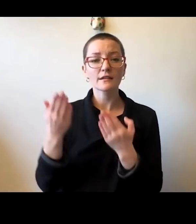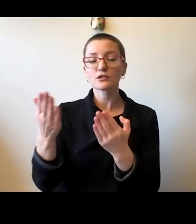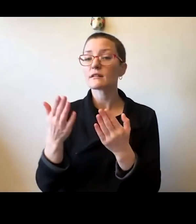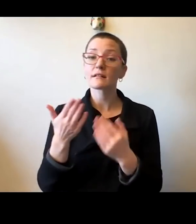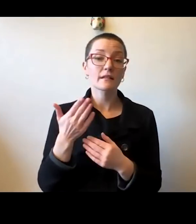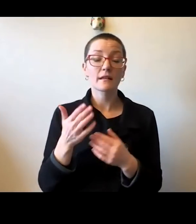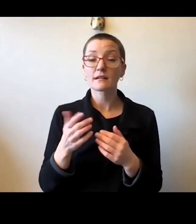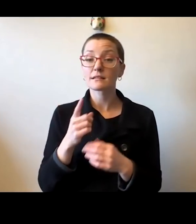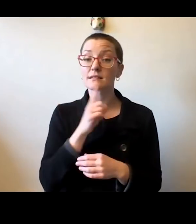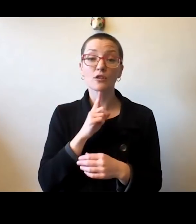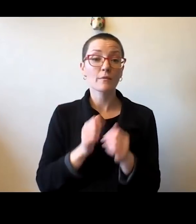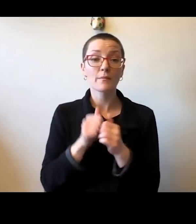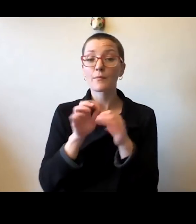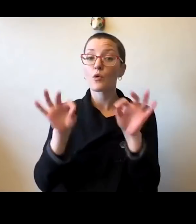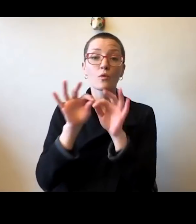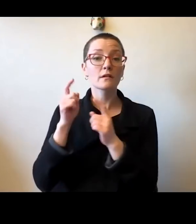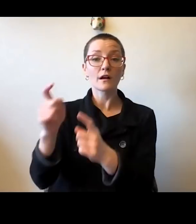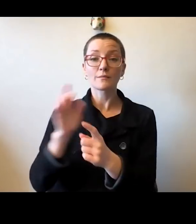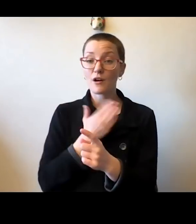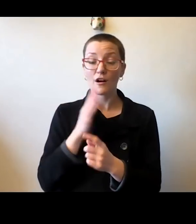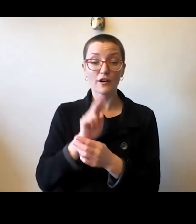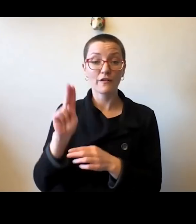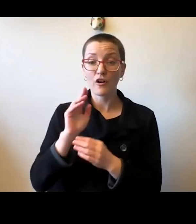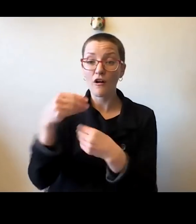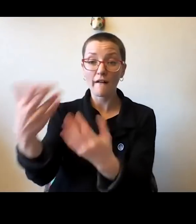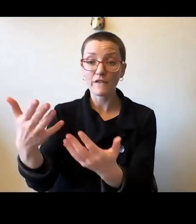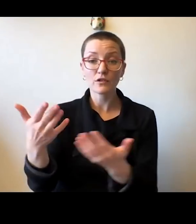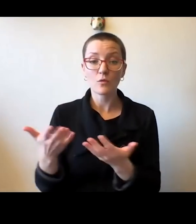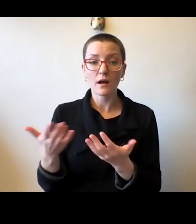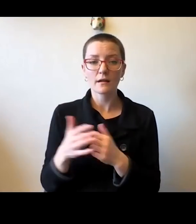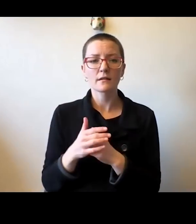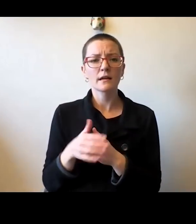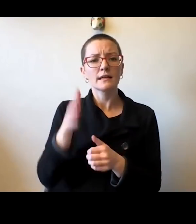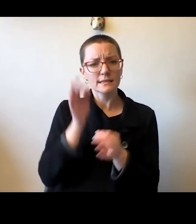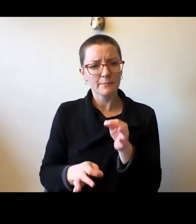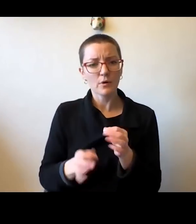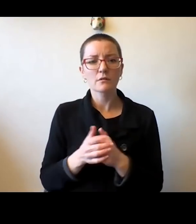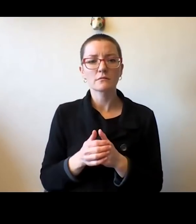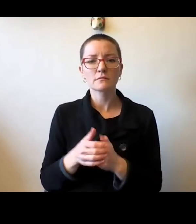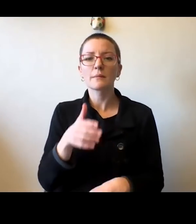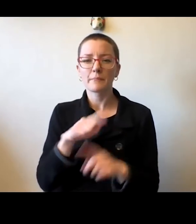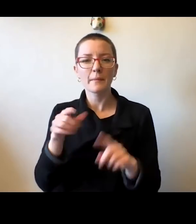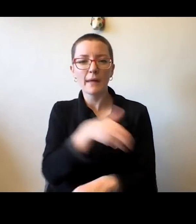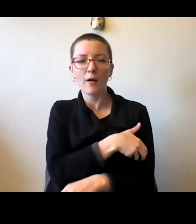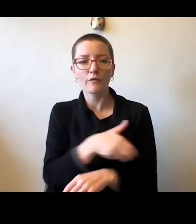university offers our society is very simple. And it's very powerful. And it's a cause for hope.